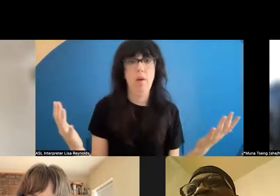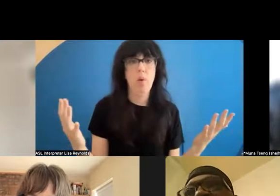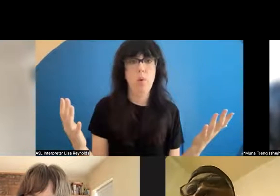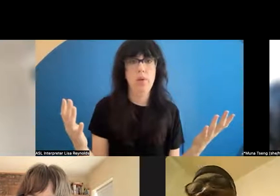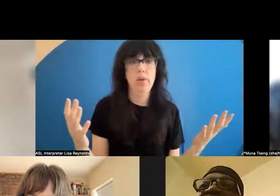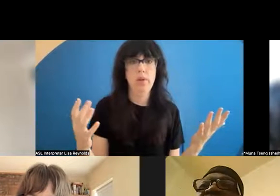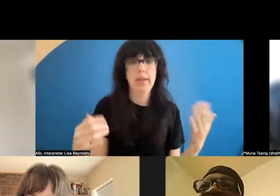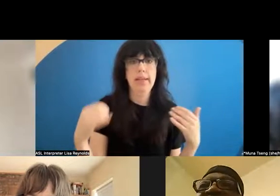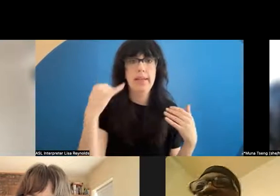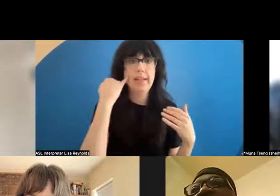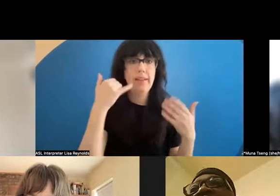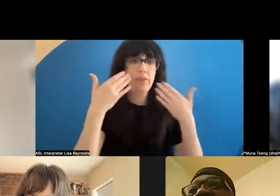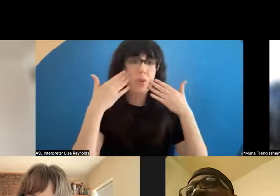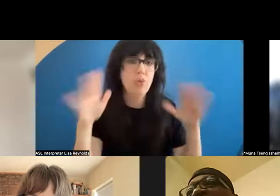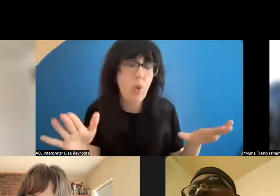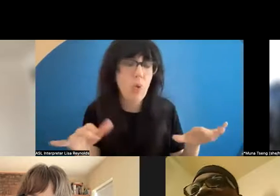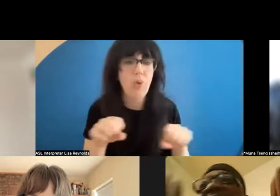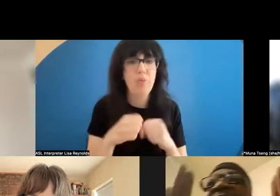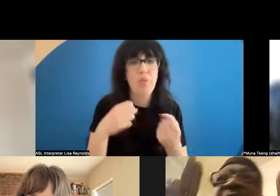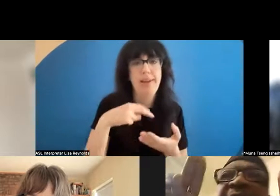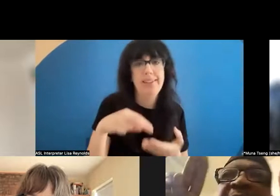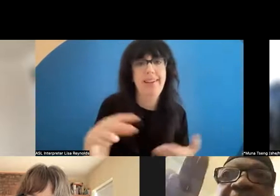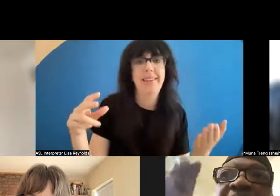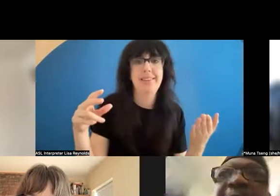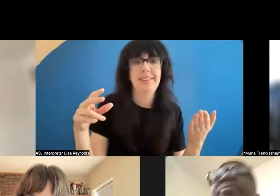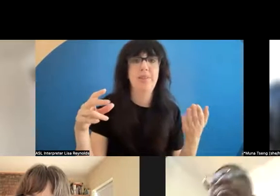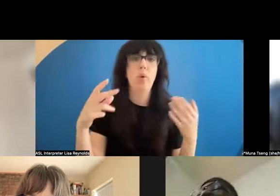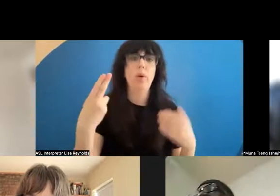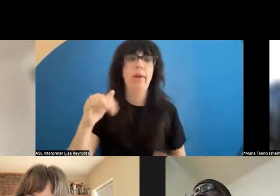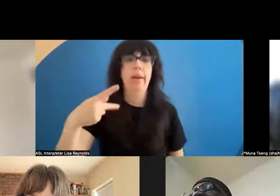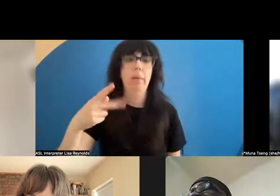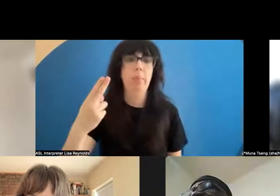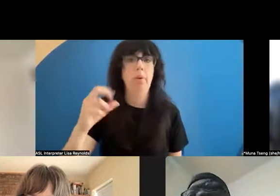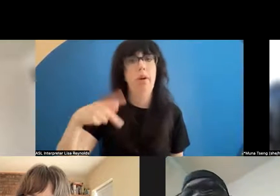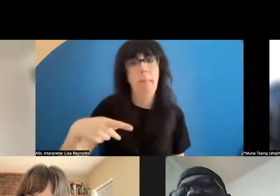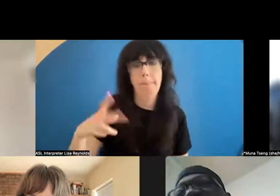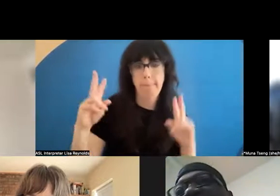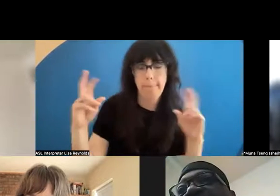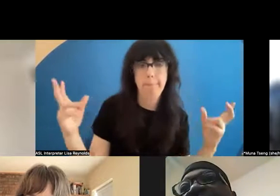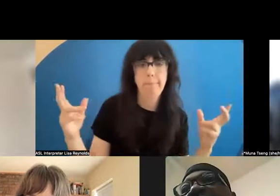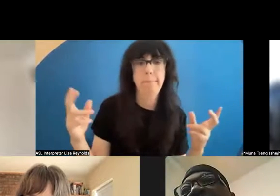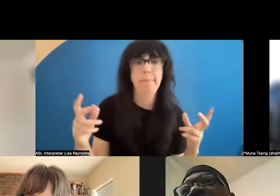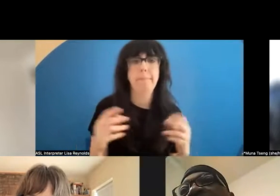, or you don't know hip hop , they actually send you right out the door, you know.